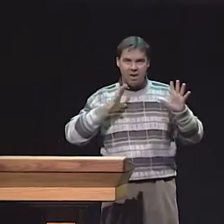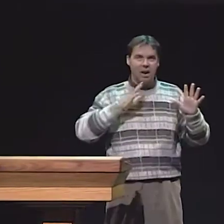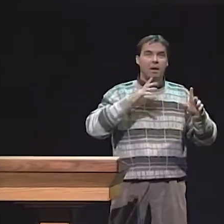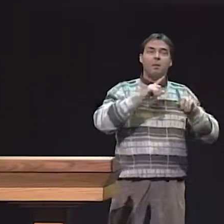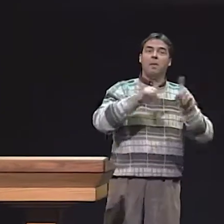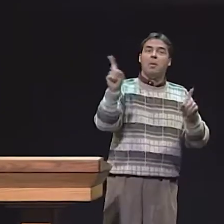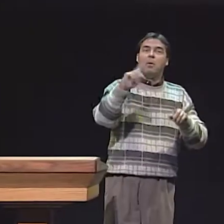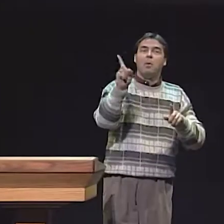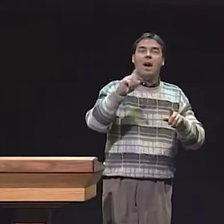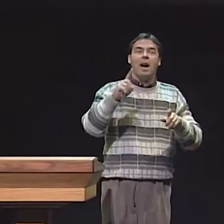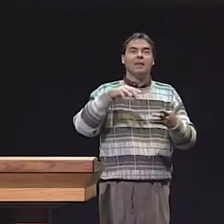AND OUR PLAN.